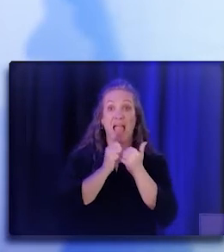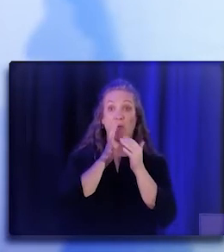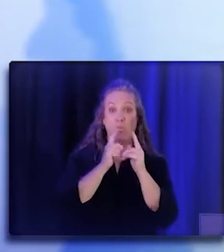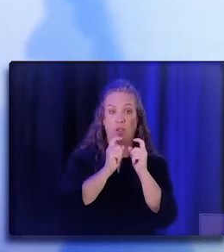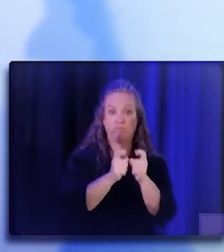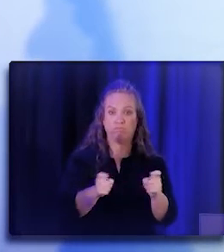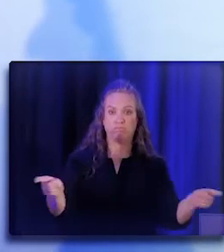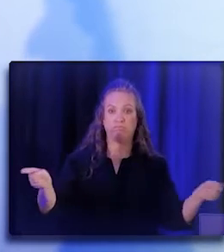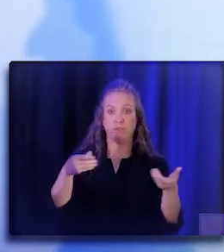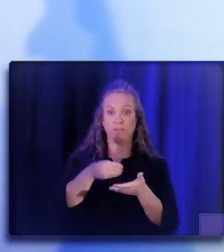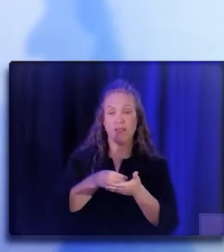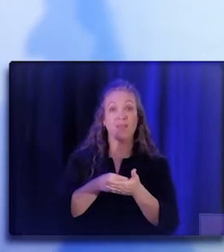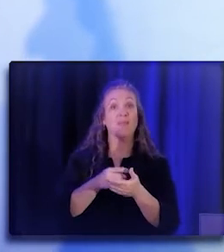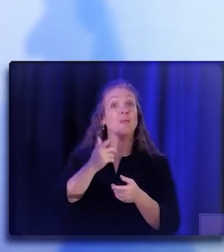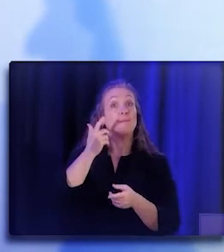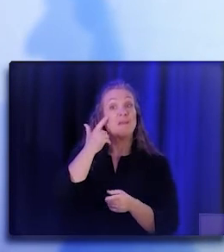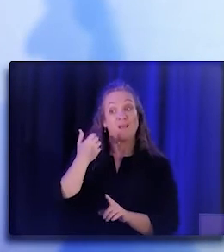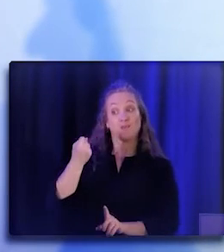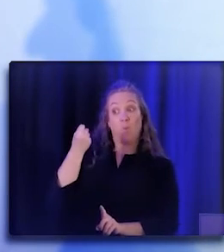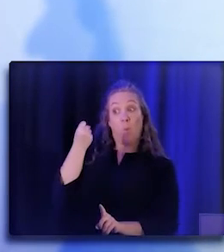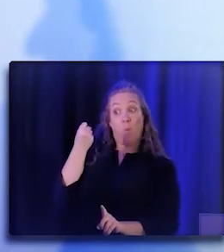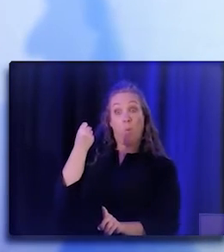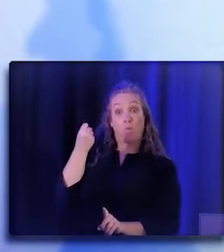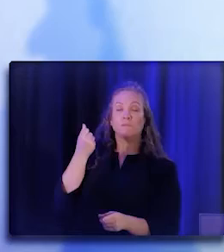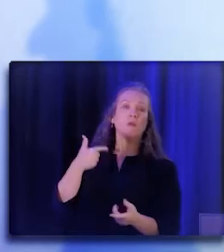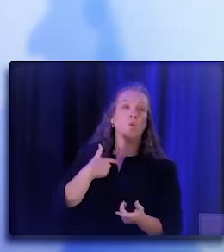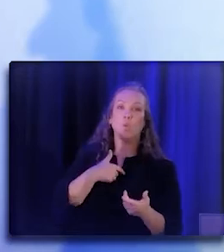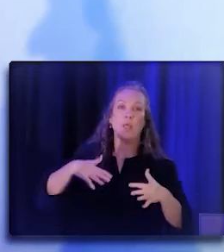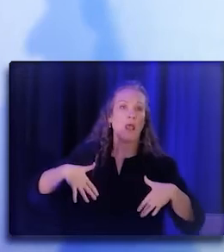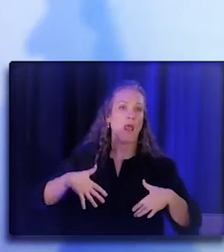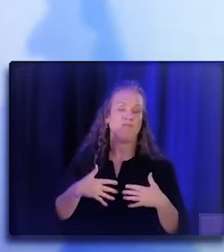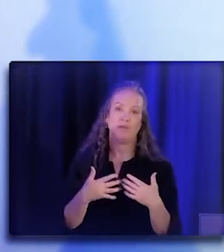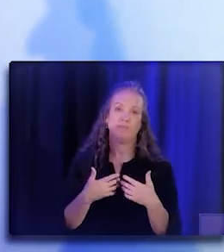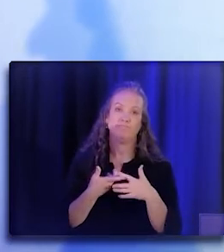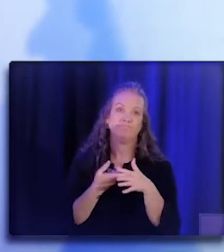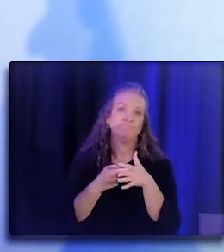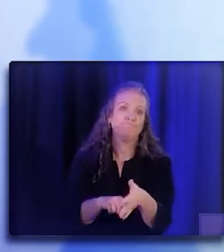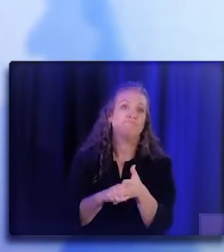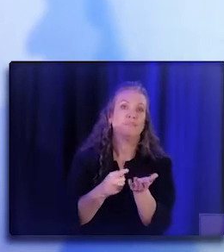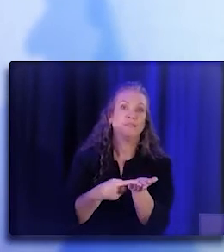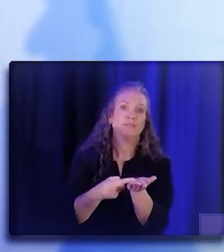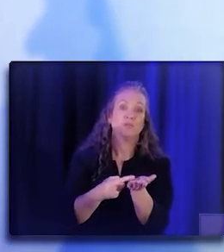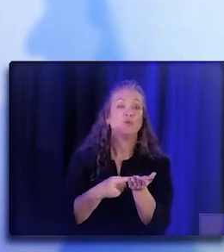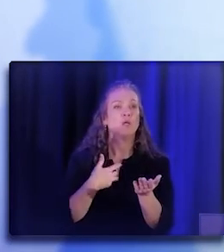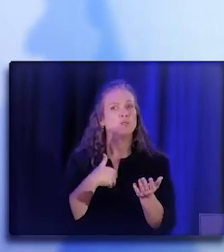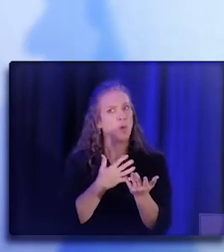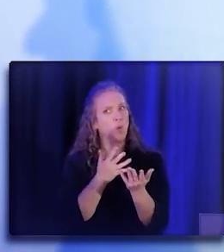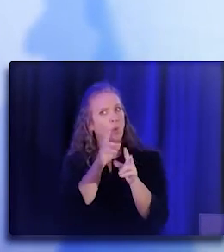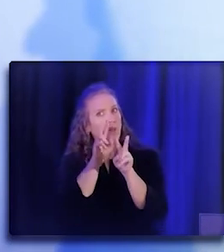Because of the delay, we haven't started that dialogue yet, so we are looking forward to engaging all of you in that discussion.